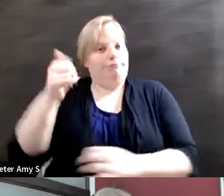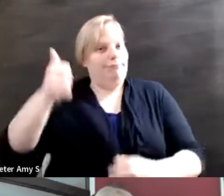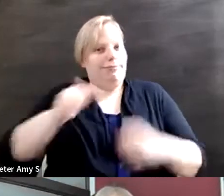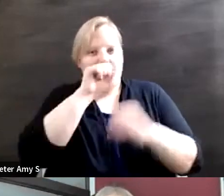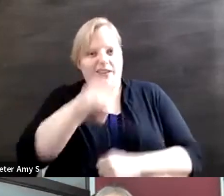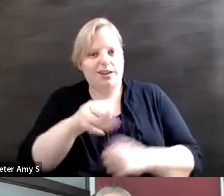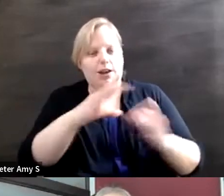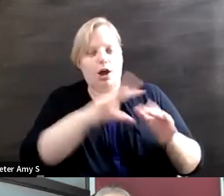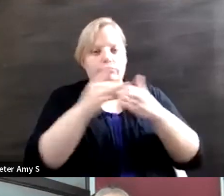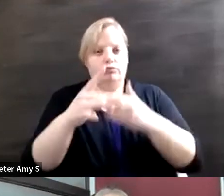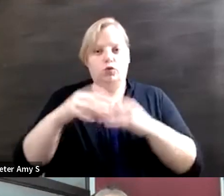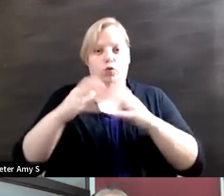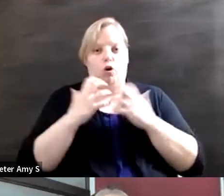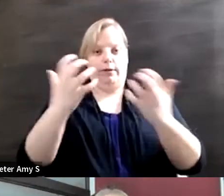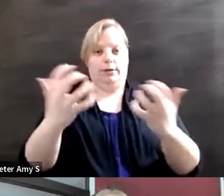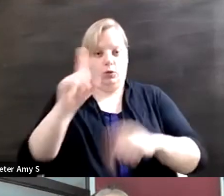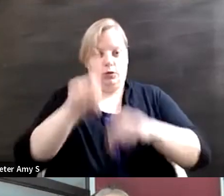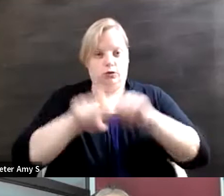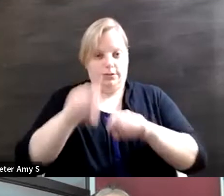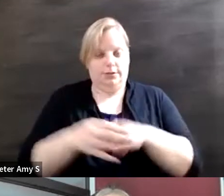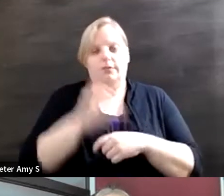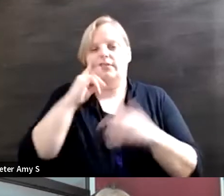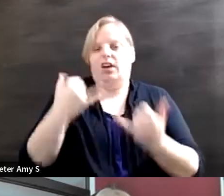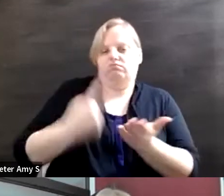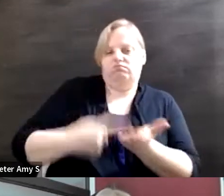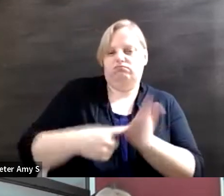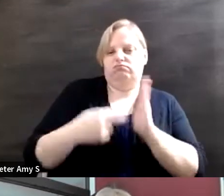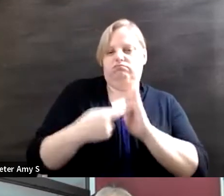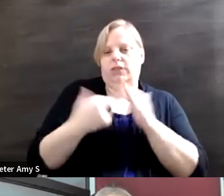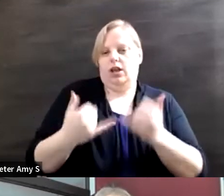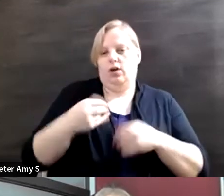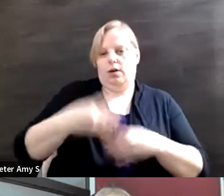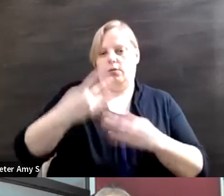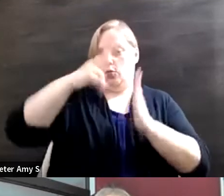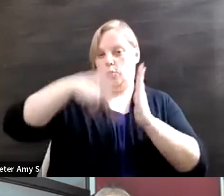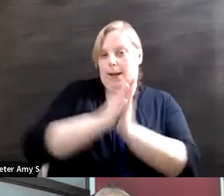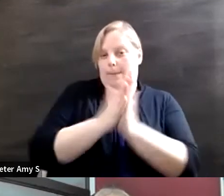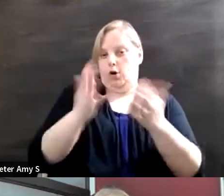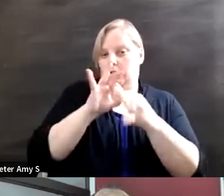so right now you talked about representation and I'm currently reading a book called Limitless by